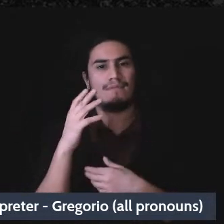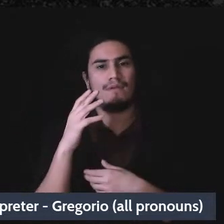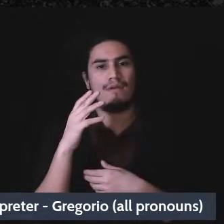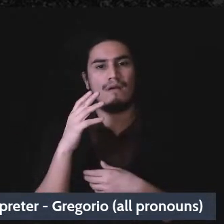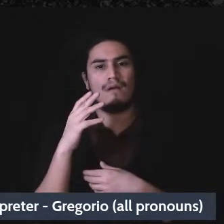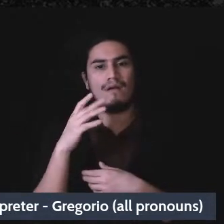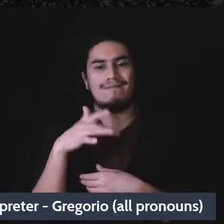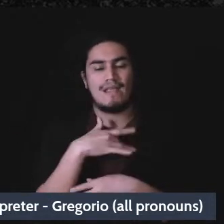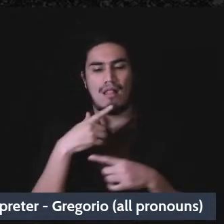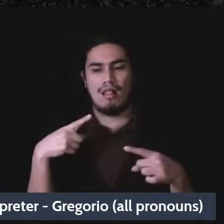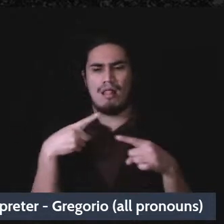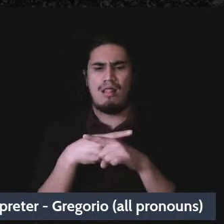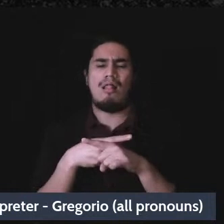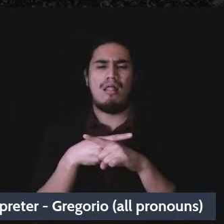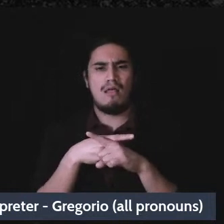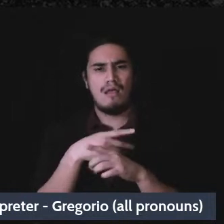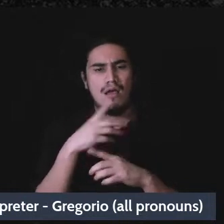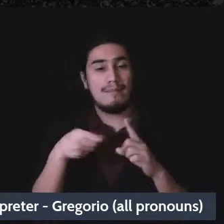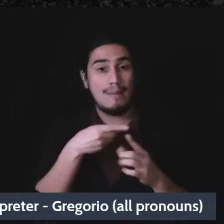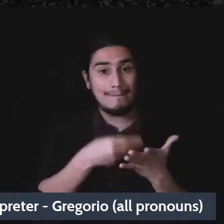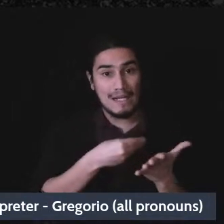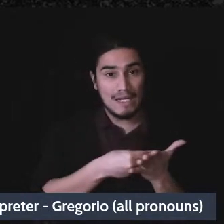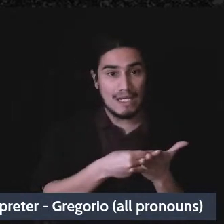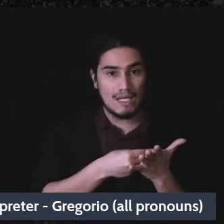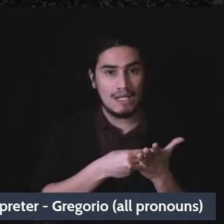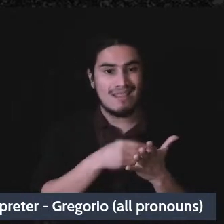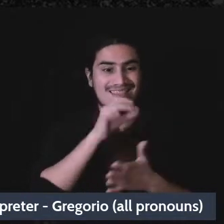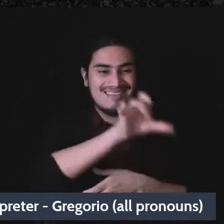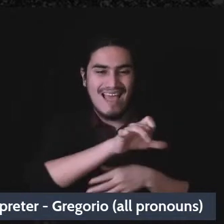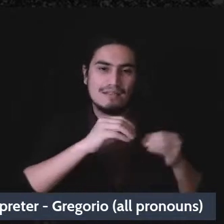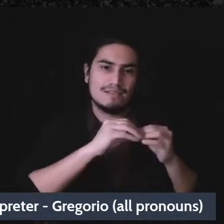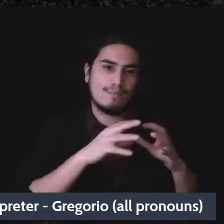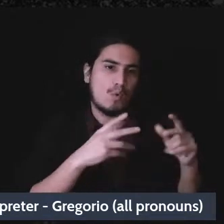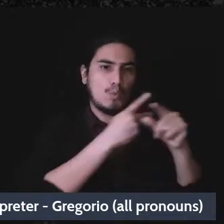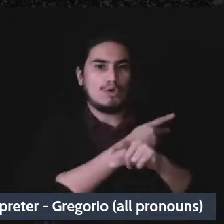money than we do by the IRS or the government coming after it's not that that doesn't happen.